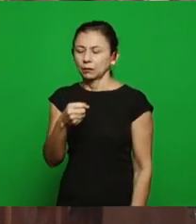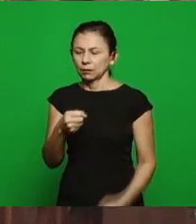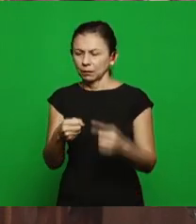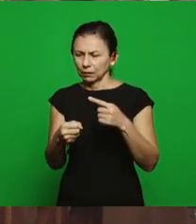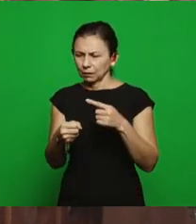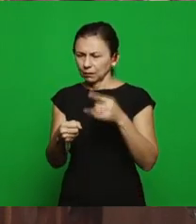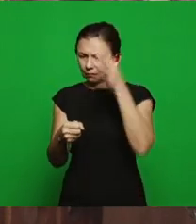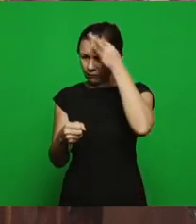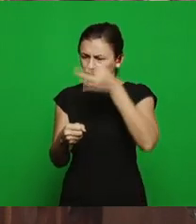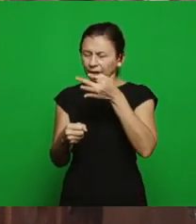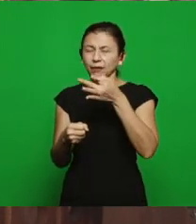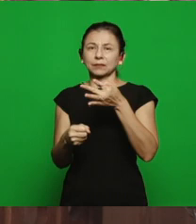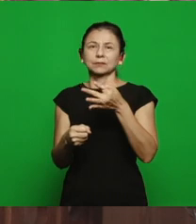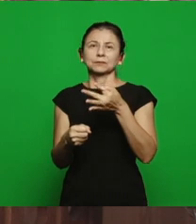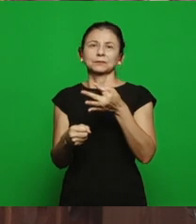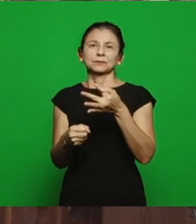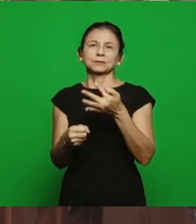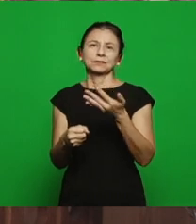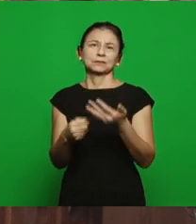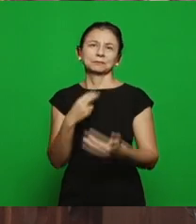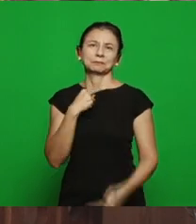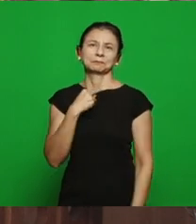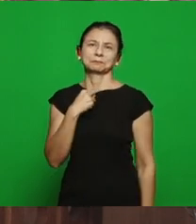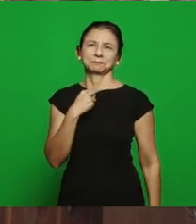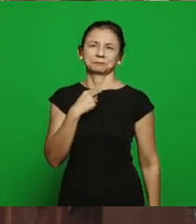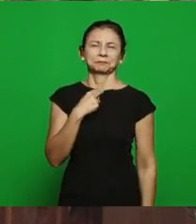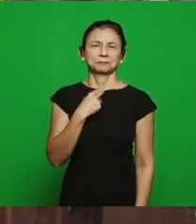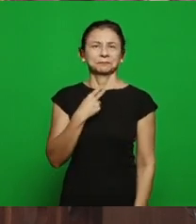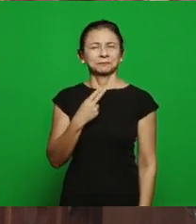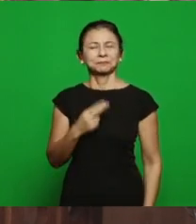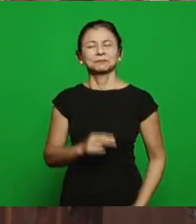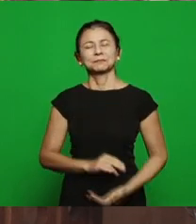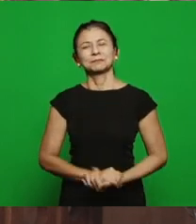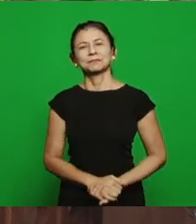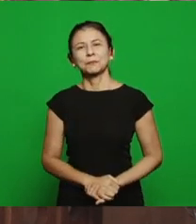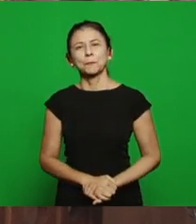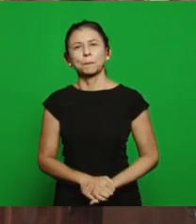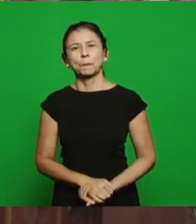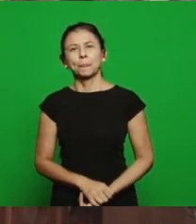this is what happens when it says: her children